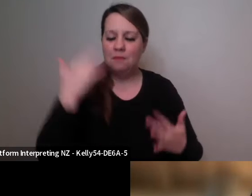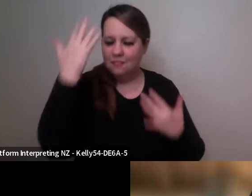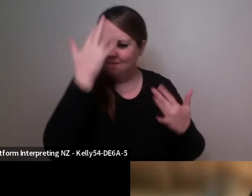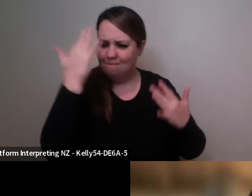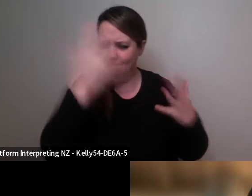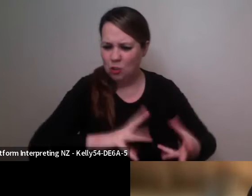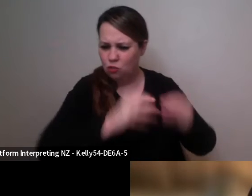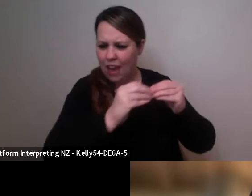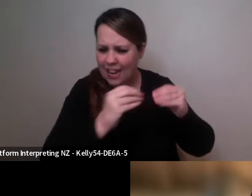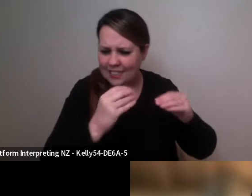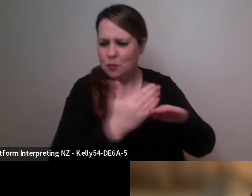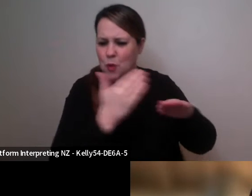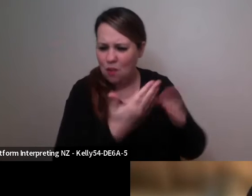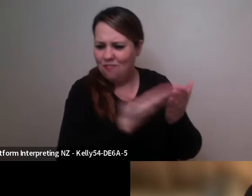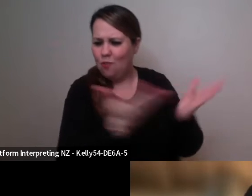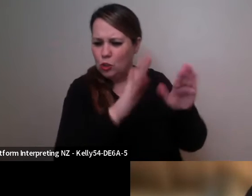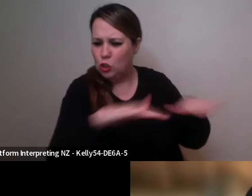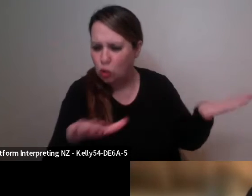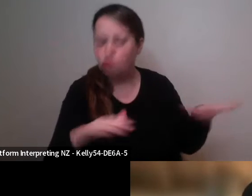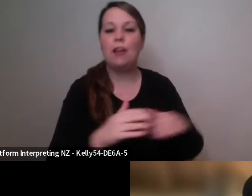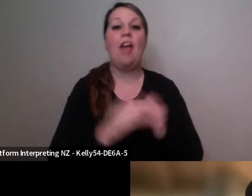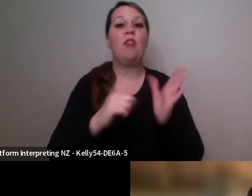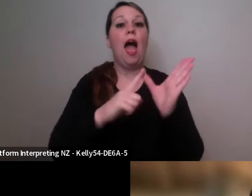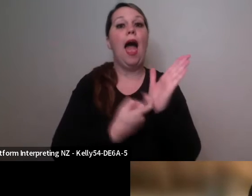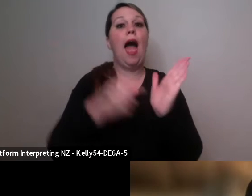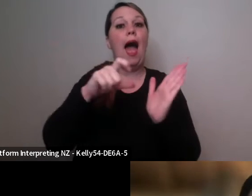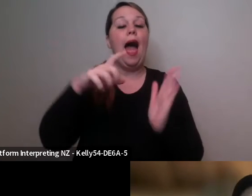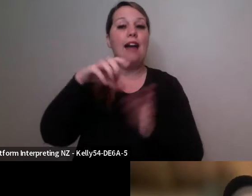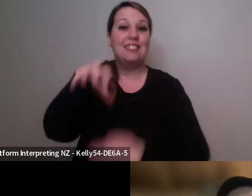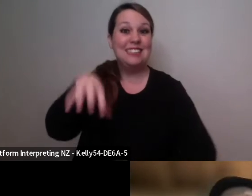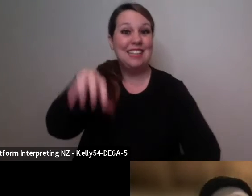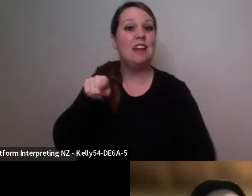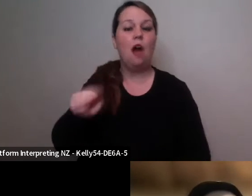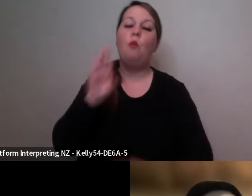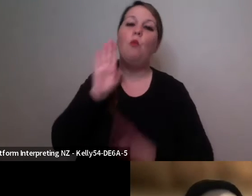the wonderful things The Ark have is they have a Children's Council so they're able to come and see